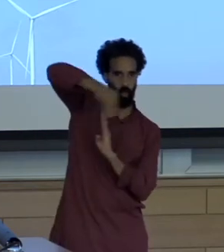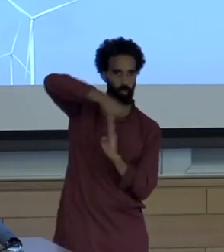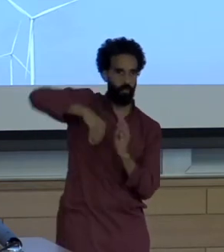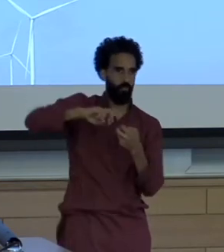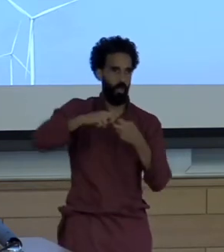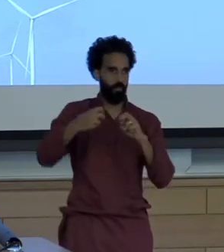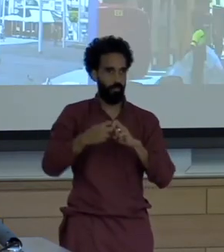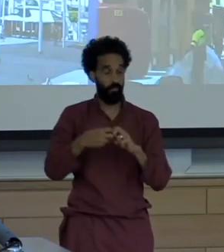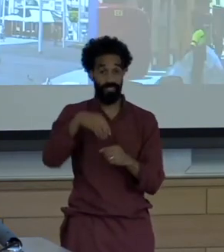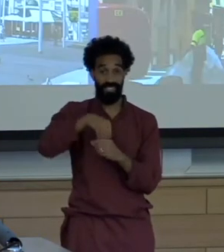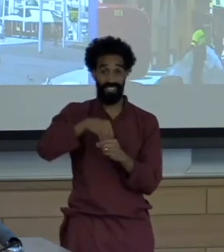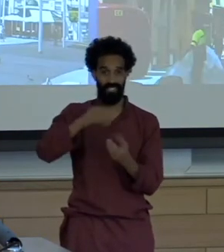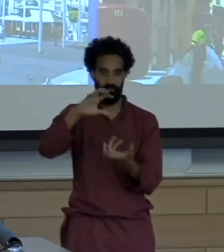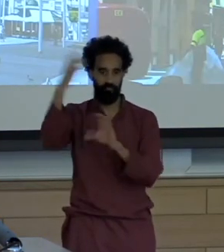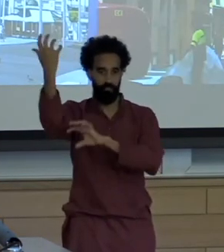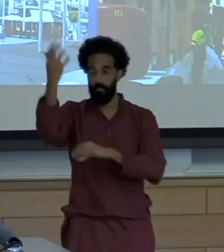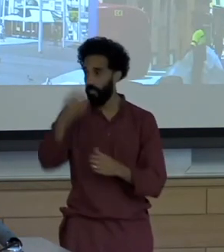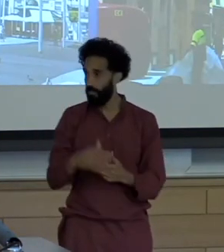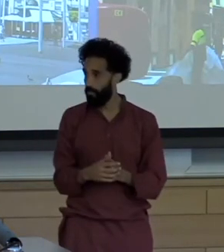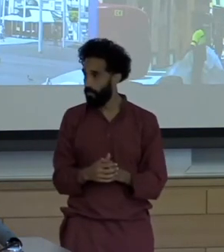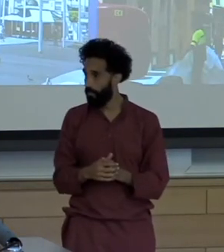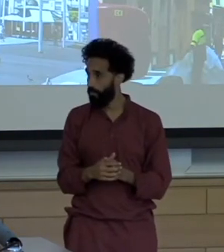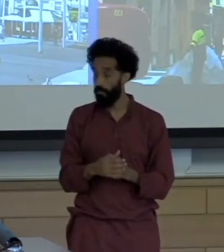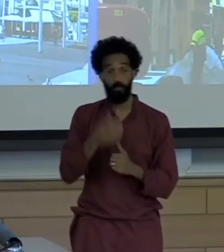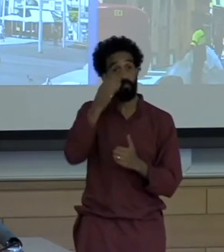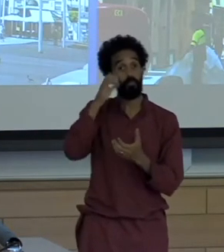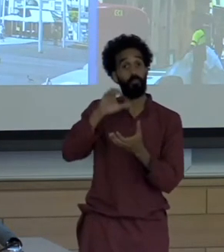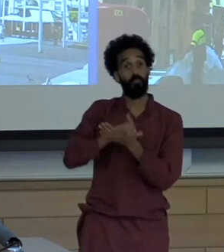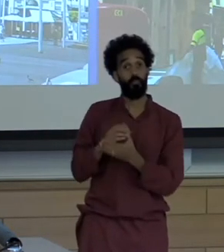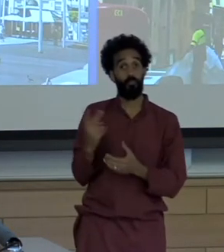My husband and I then took a side trip to Sevilla Seville and